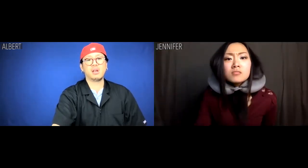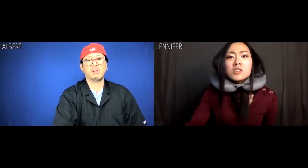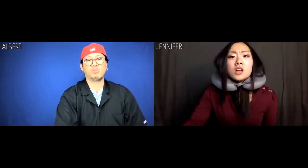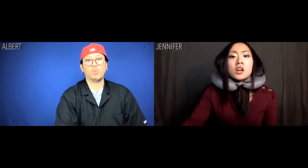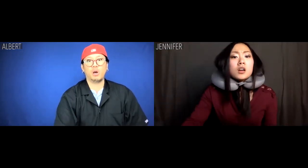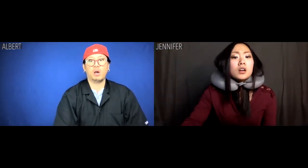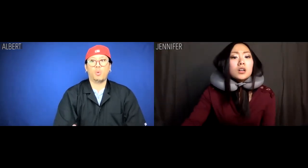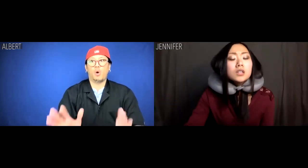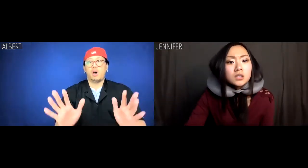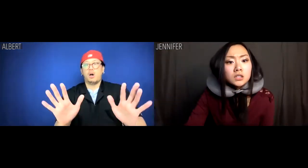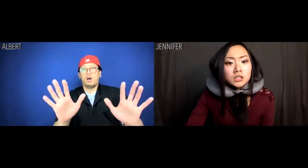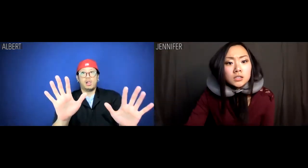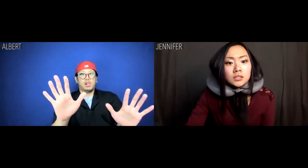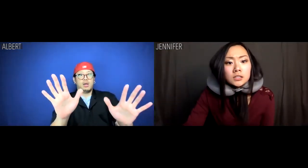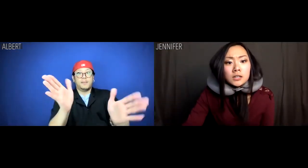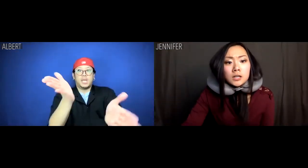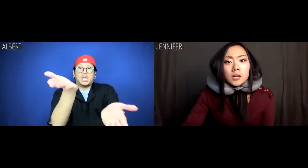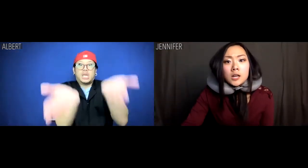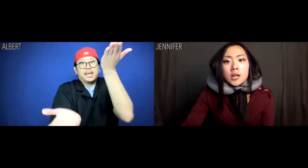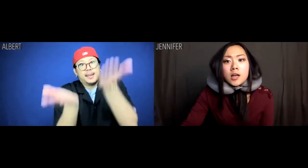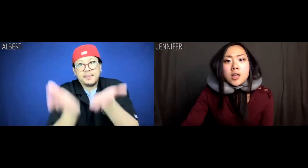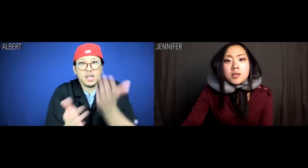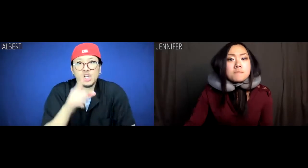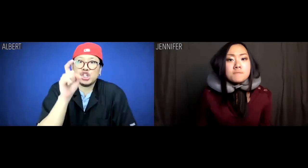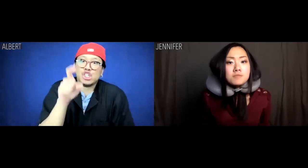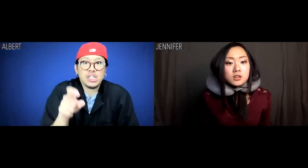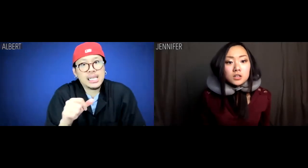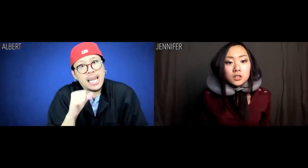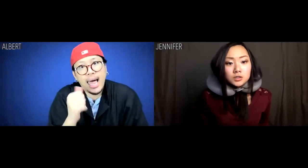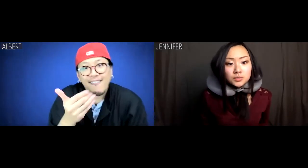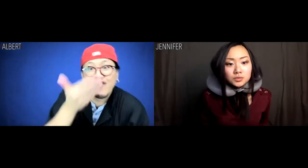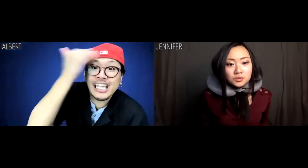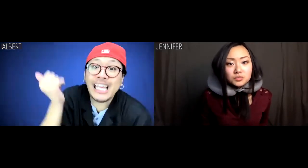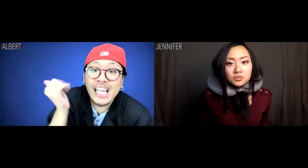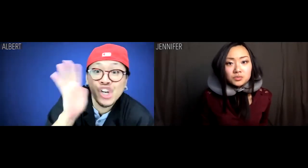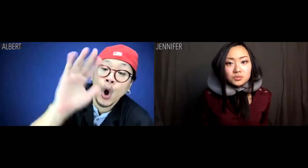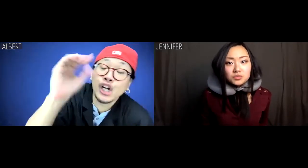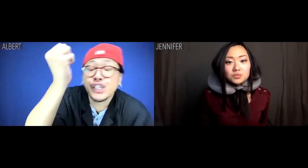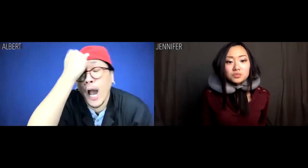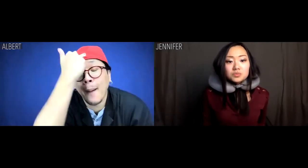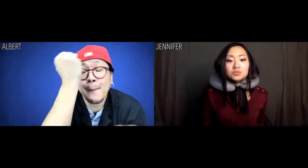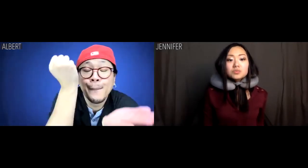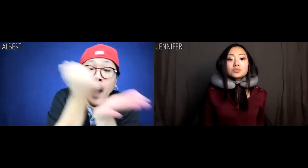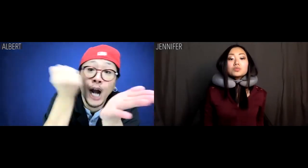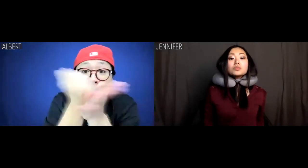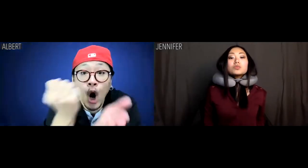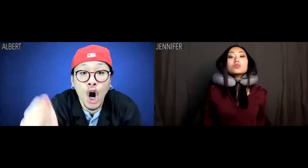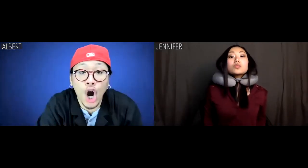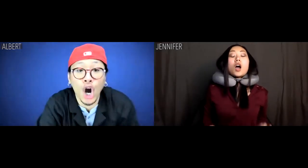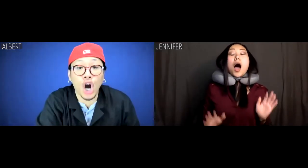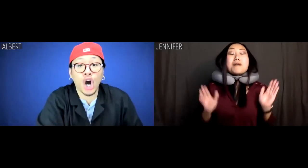Albert: Well, maybe you shouldn't have been so insistent about your dumb passport.